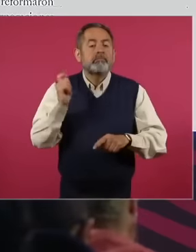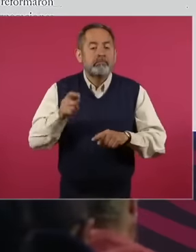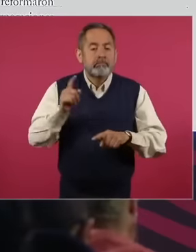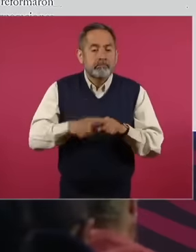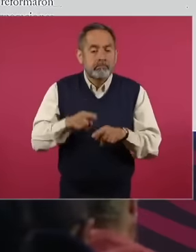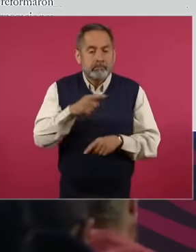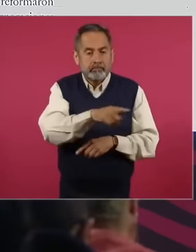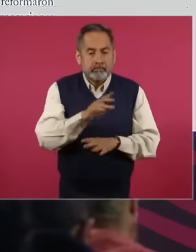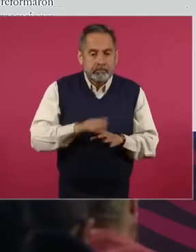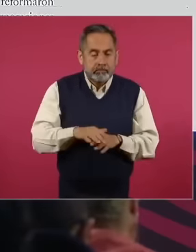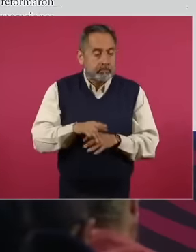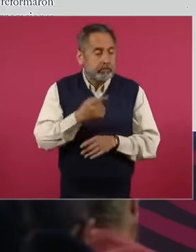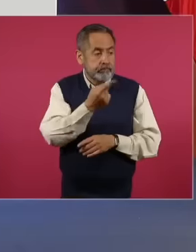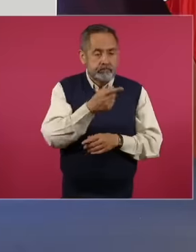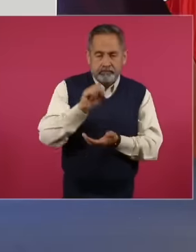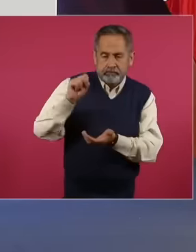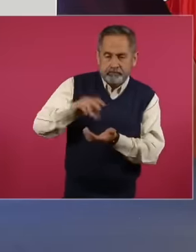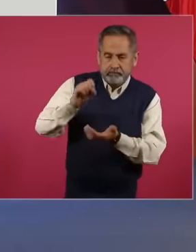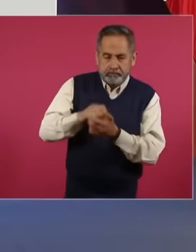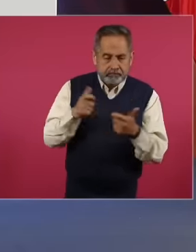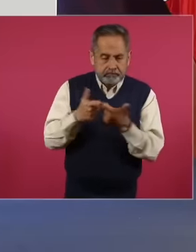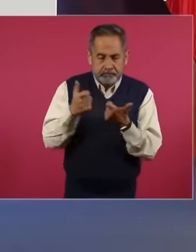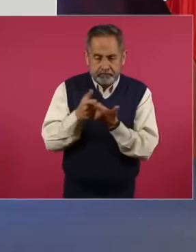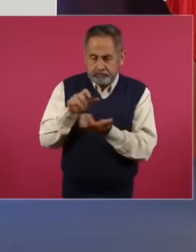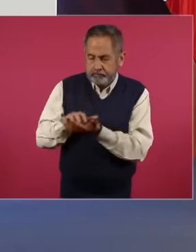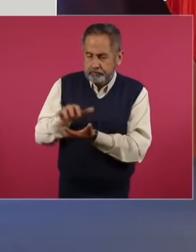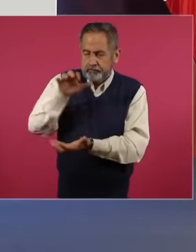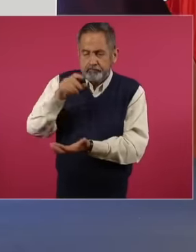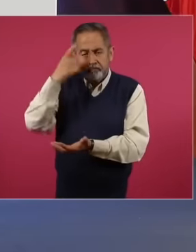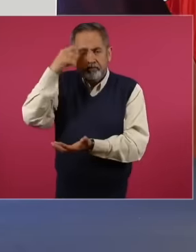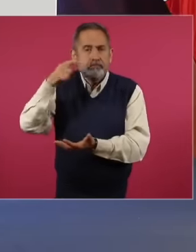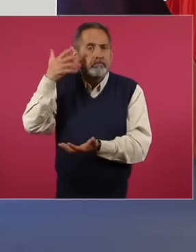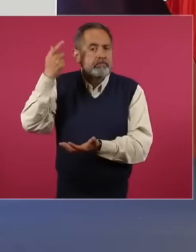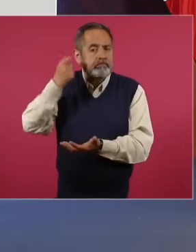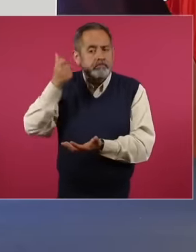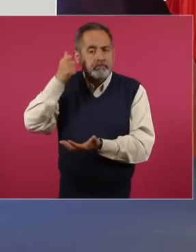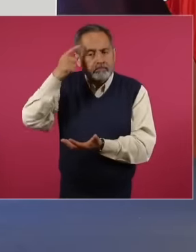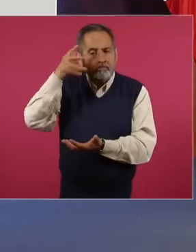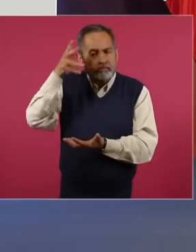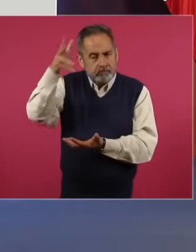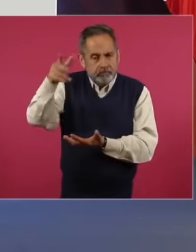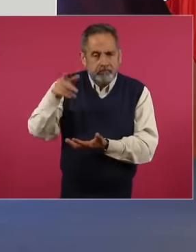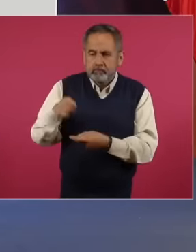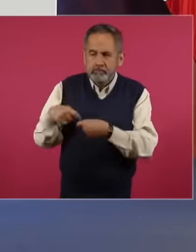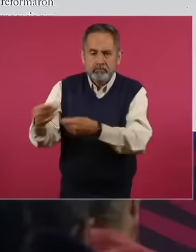the welfare pension fund was already created because this reform